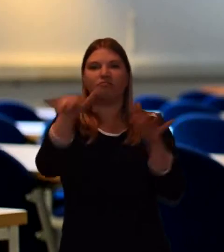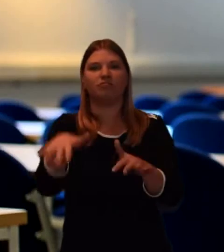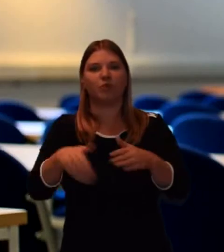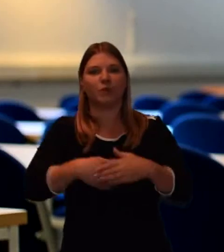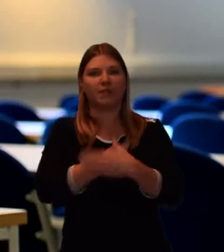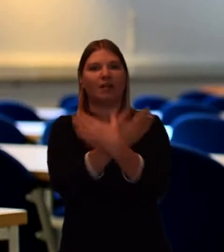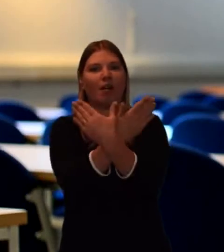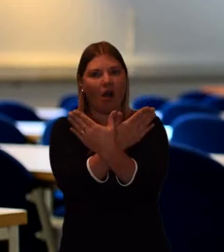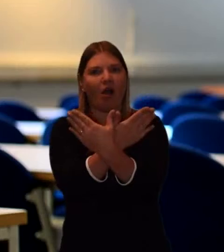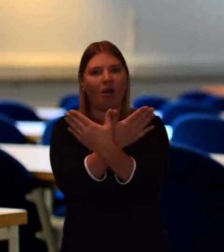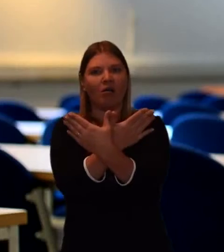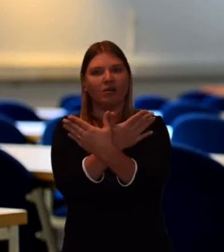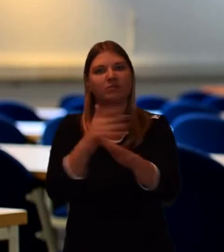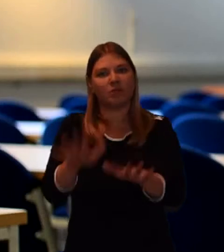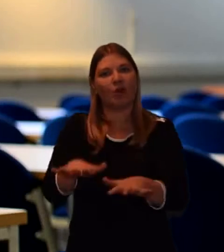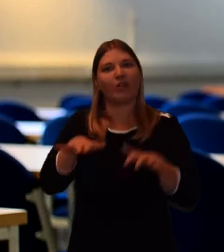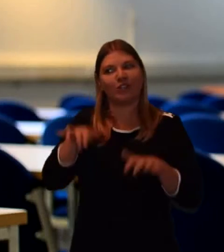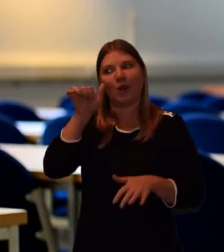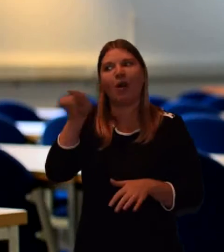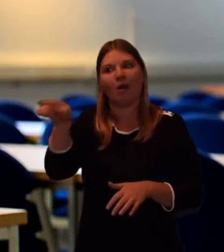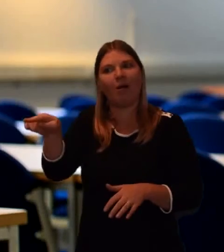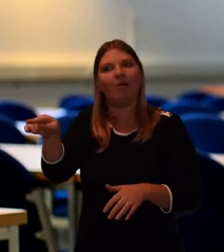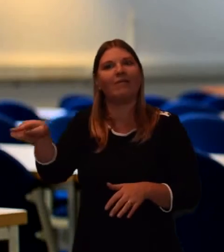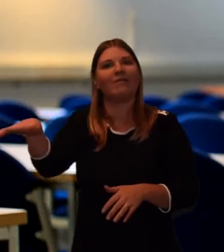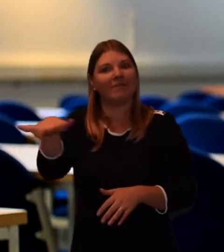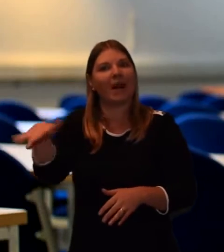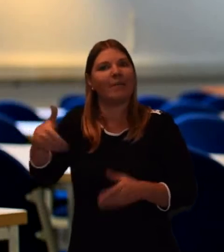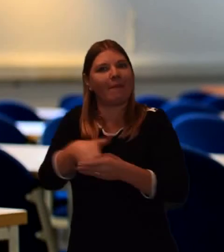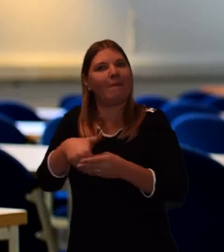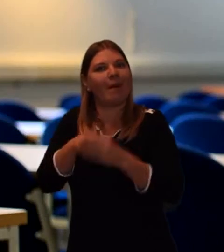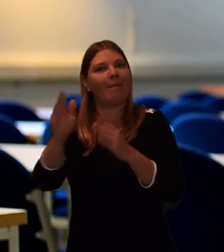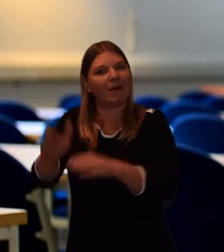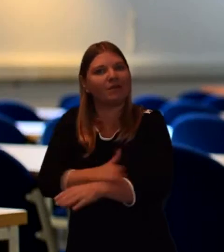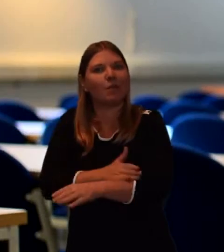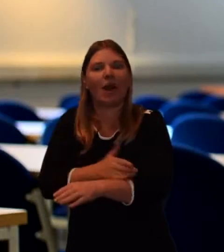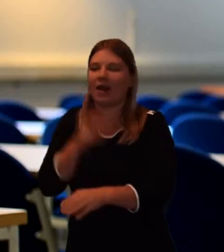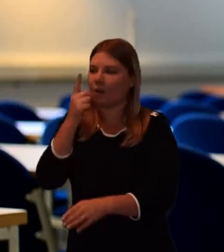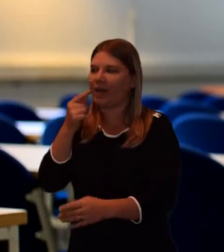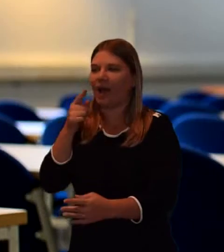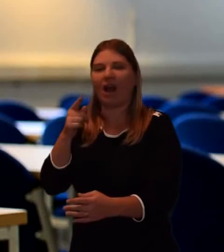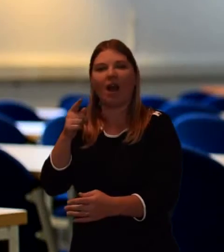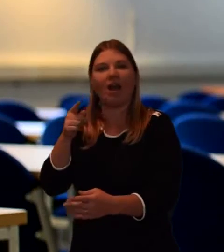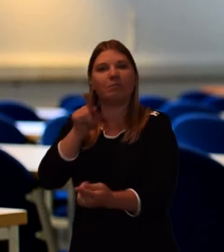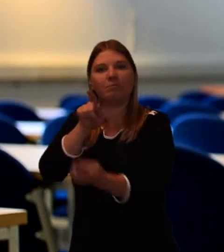and were able to give them the traditional greeting, or saying which is to wish them a long life.